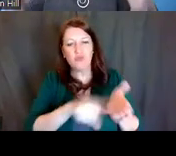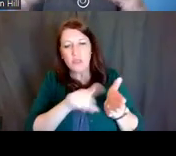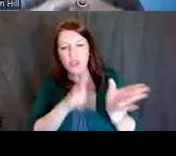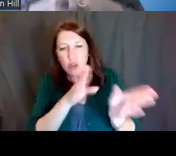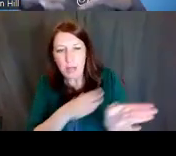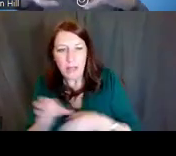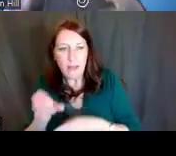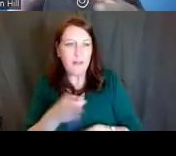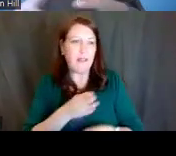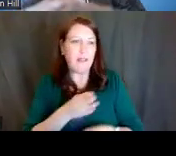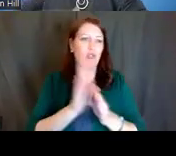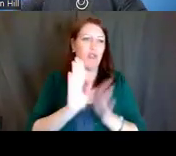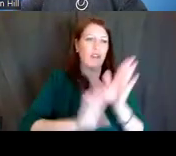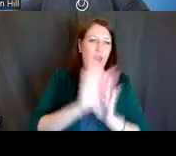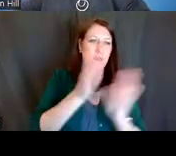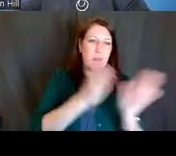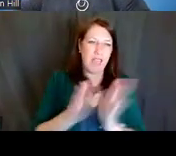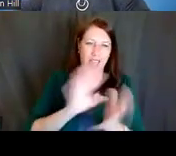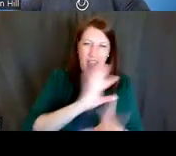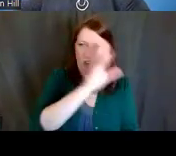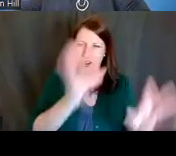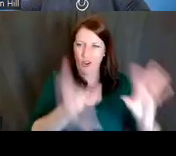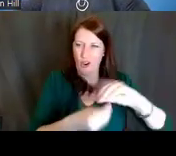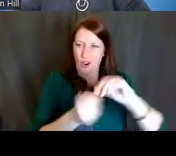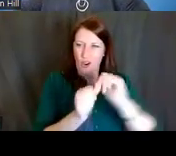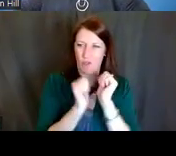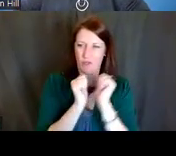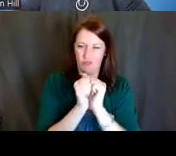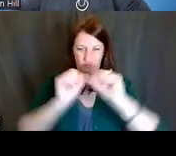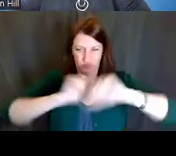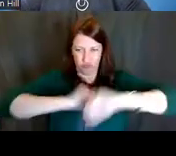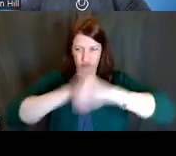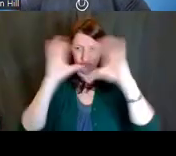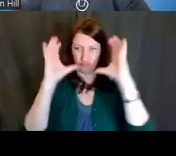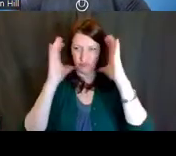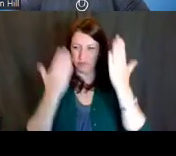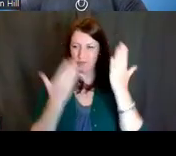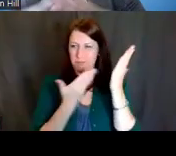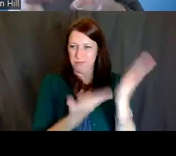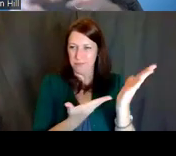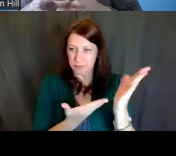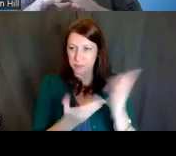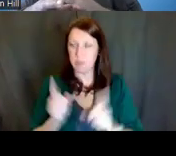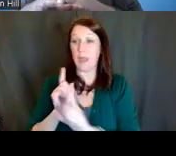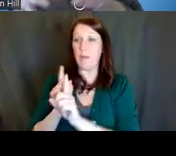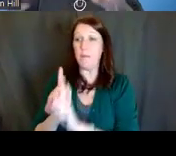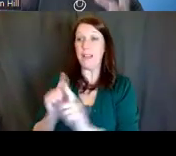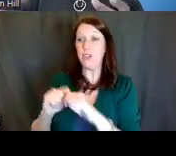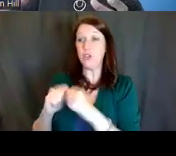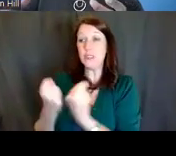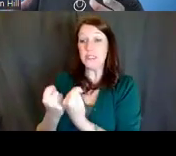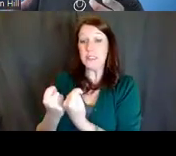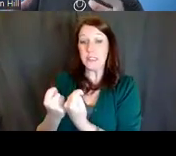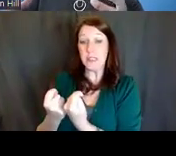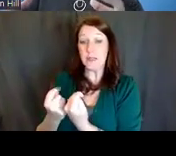all of that should hang together and tell a cohesive picture. Your mentoring team should have complementary skillsets,